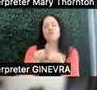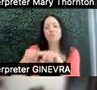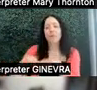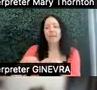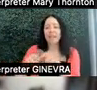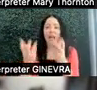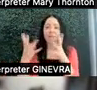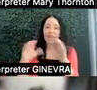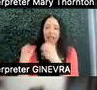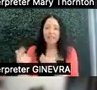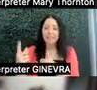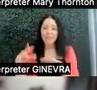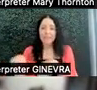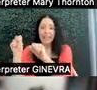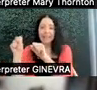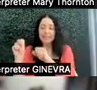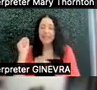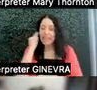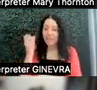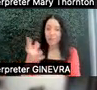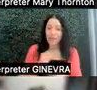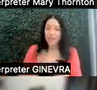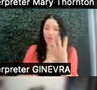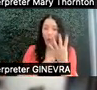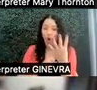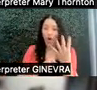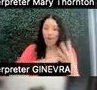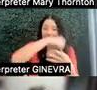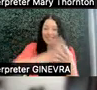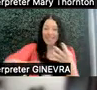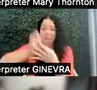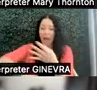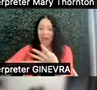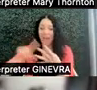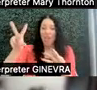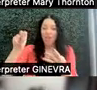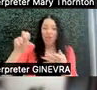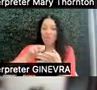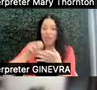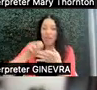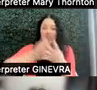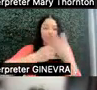when you get four 30-page syllabi, that becomes additionally overwhelming,